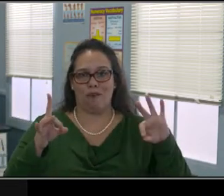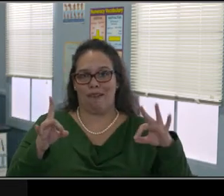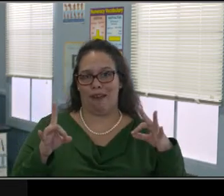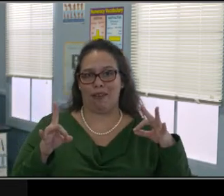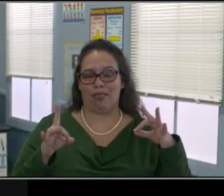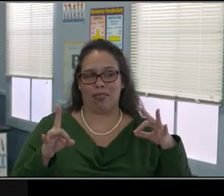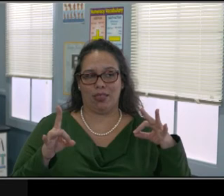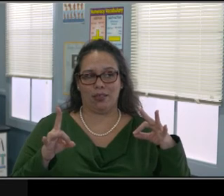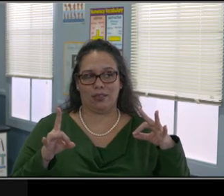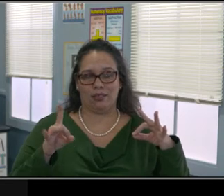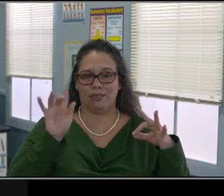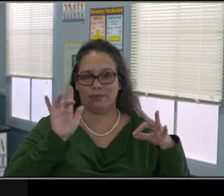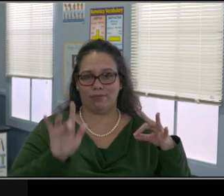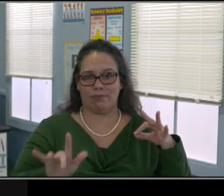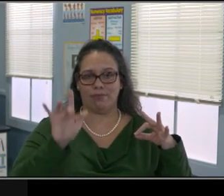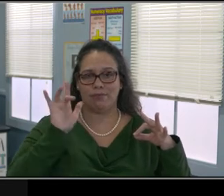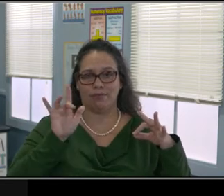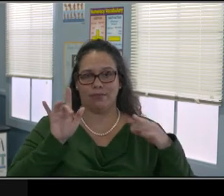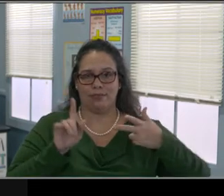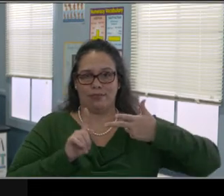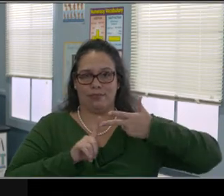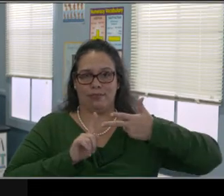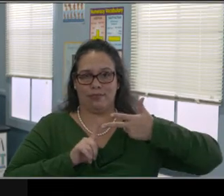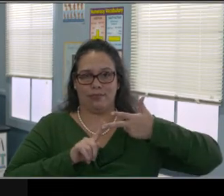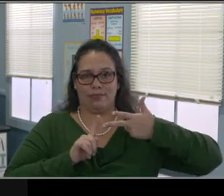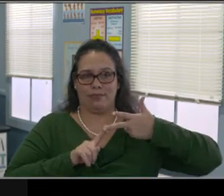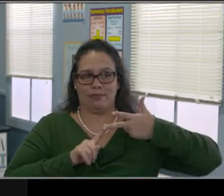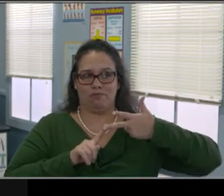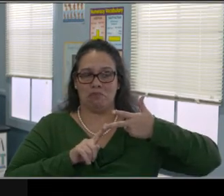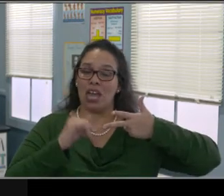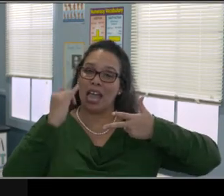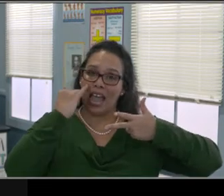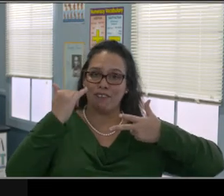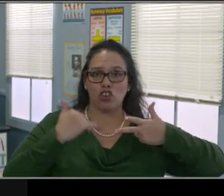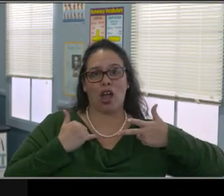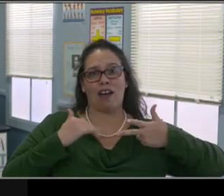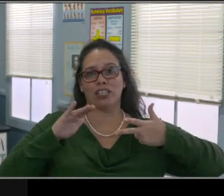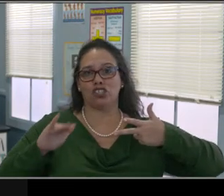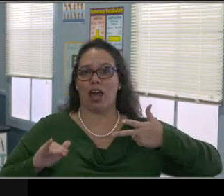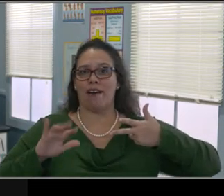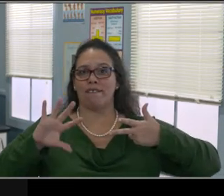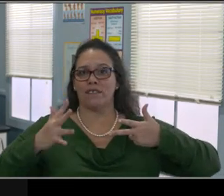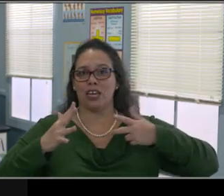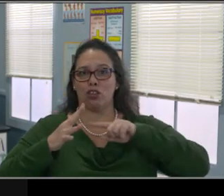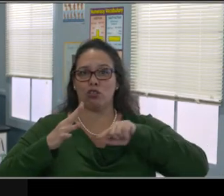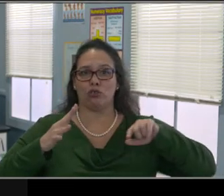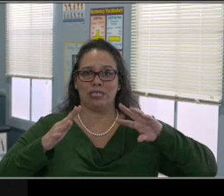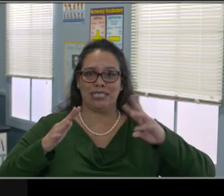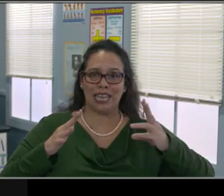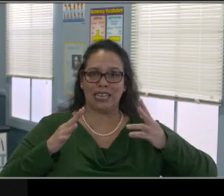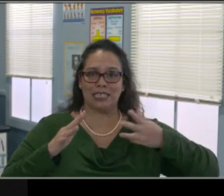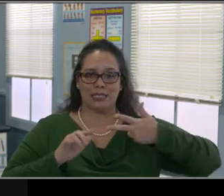So I would highly recommend that you watch this video prior to scrolling through the website.